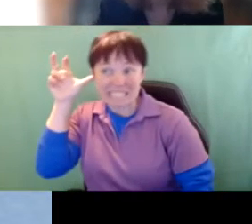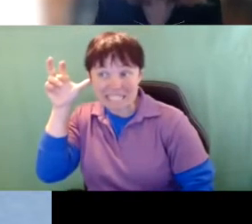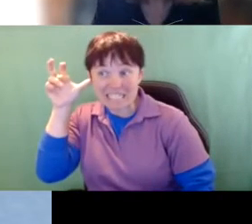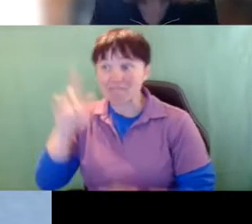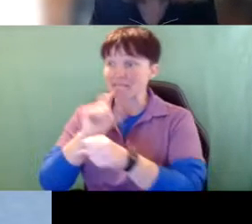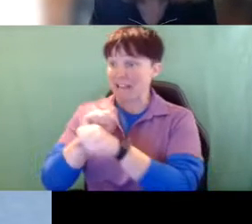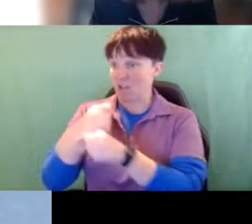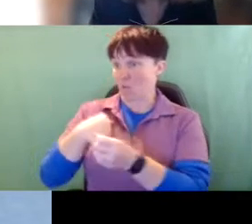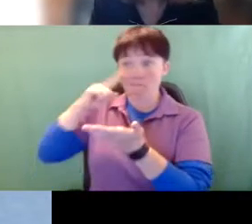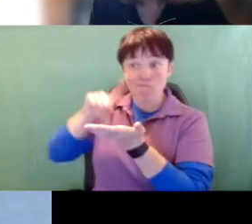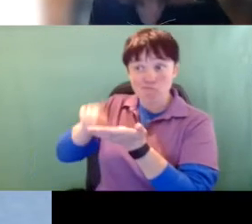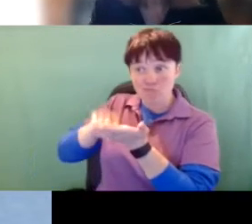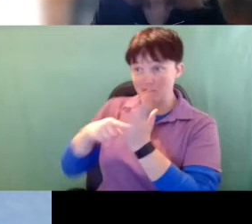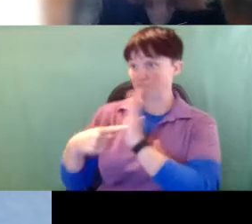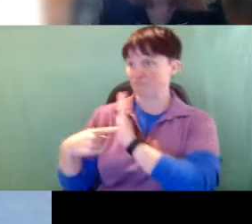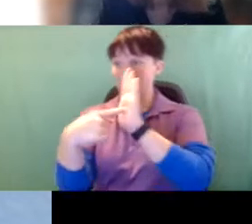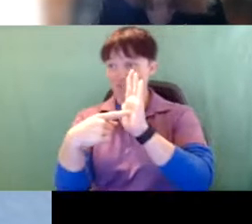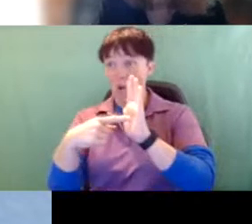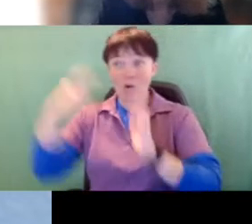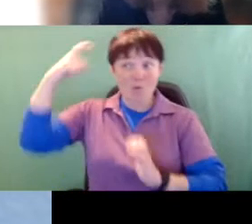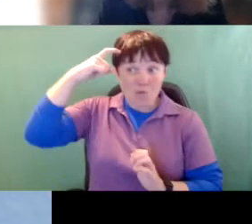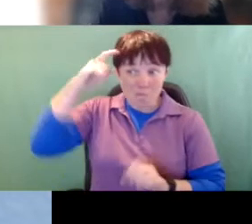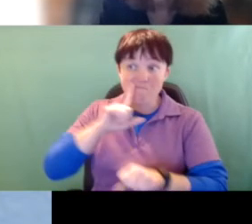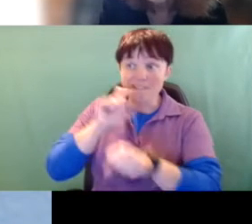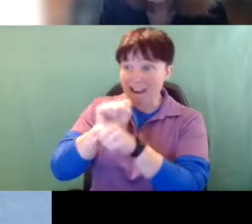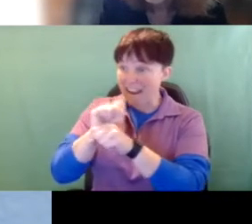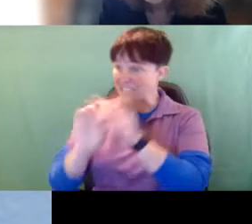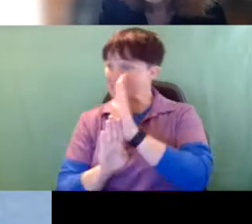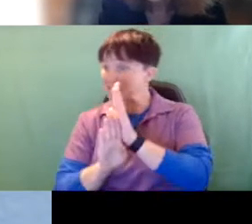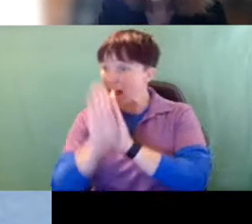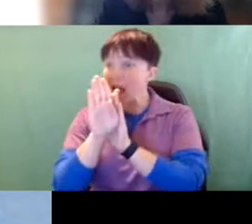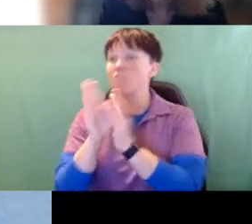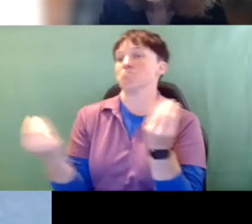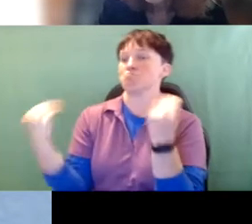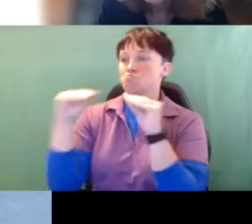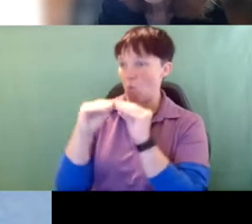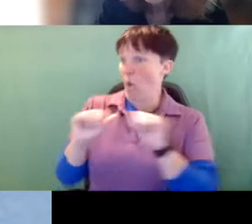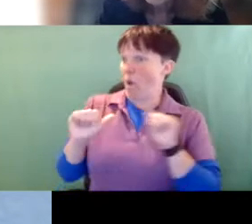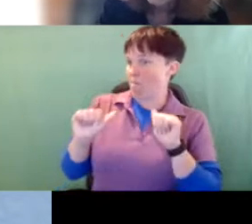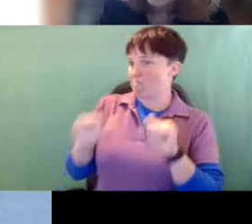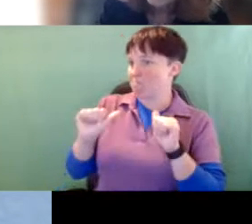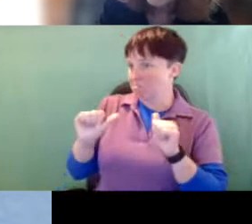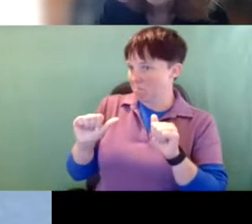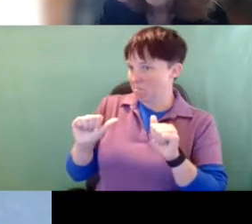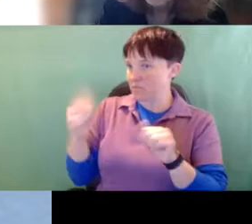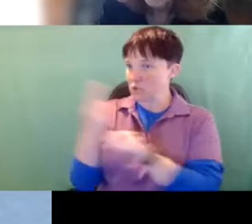research that shows that the brain actually develops more ability to use auditory information